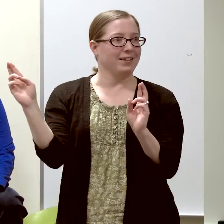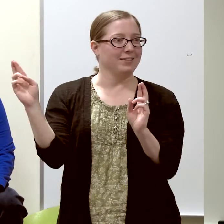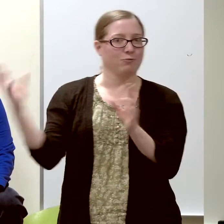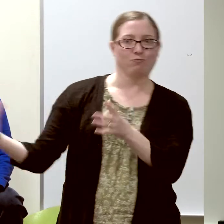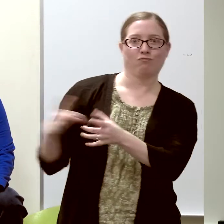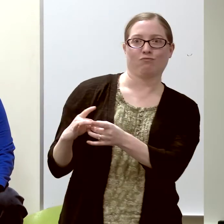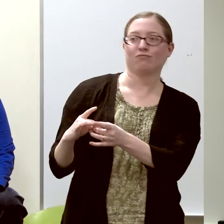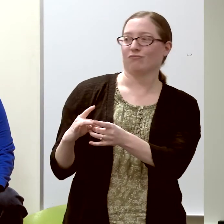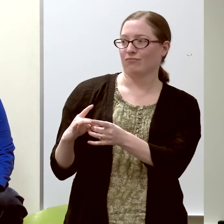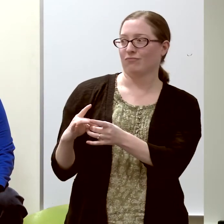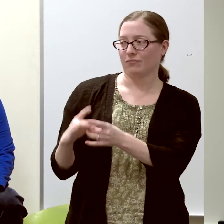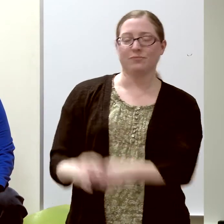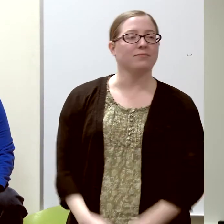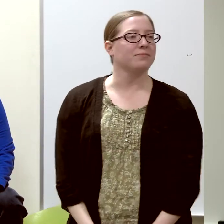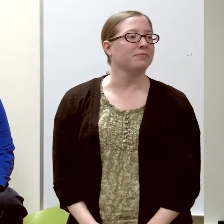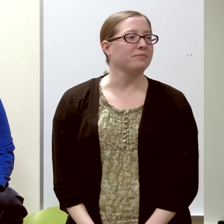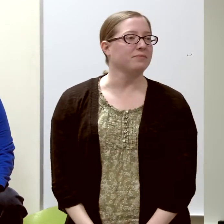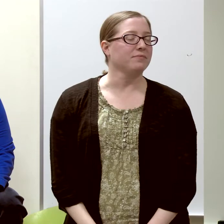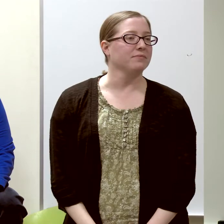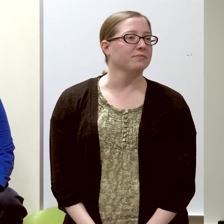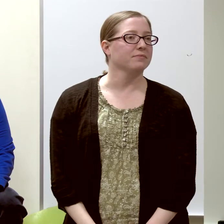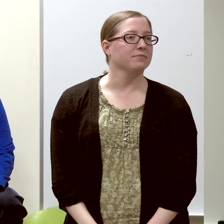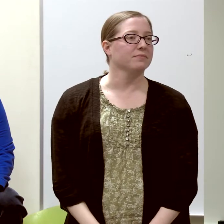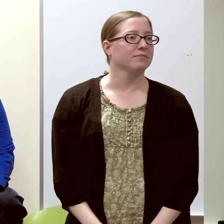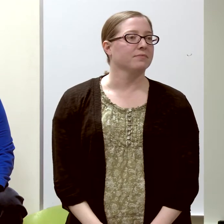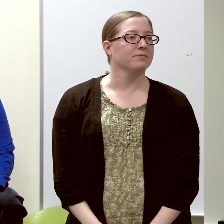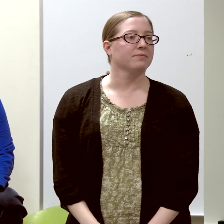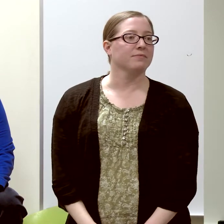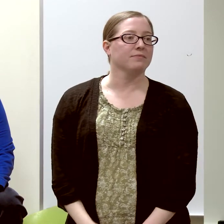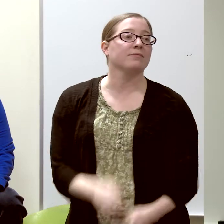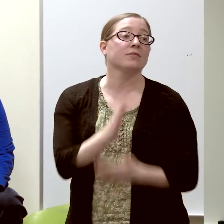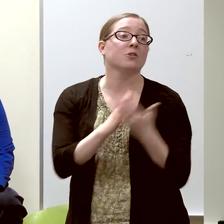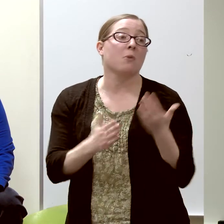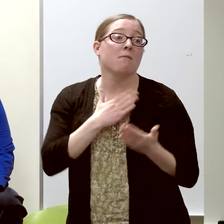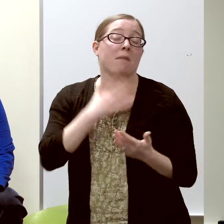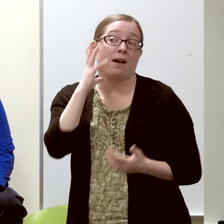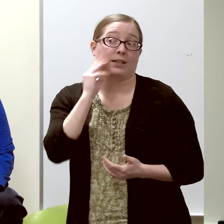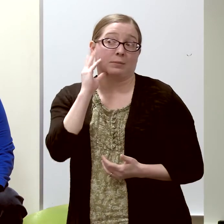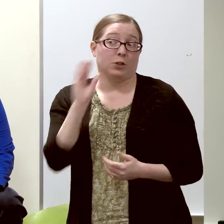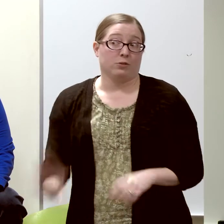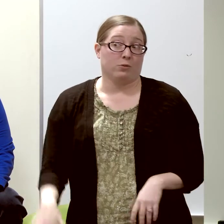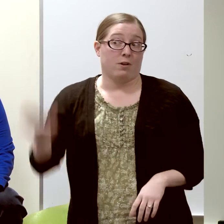So part of what I grew up with